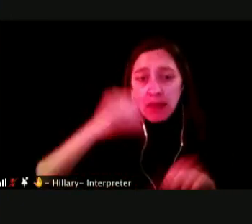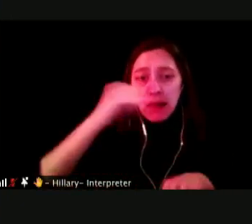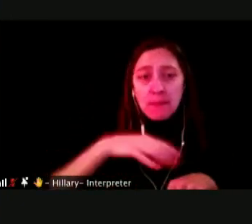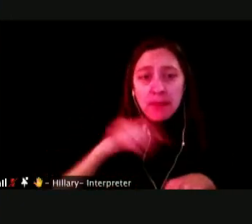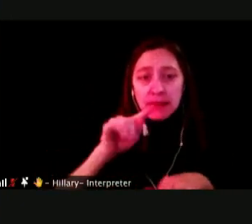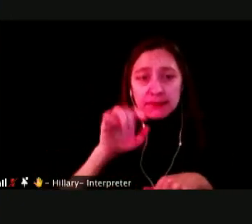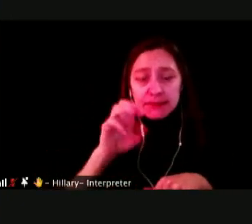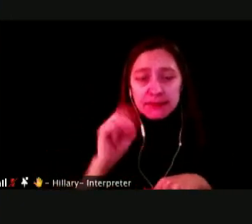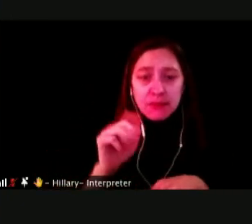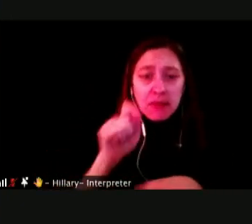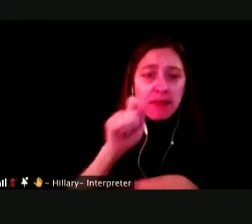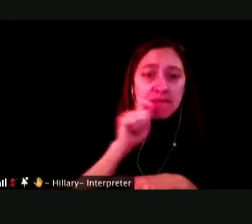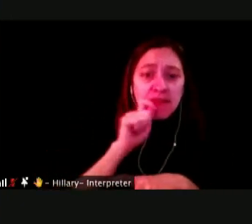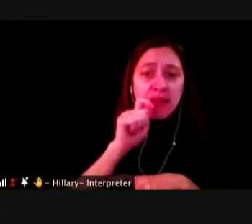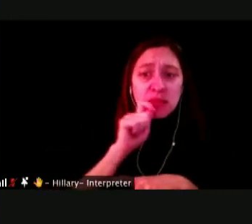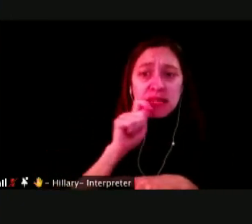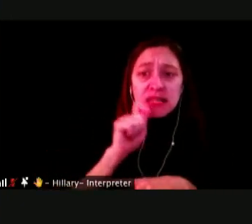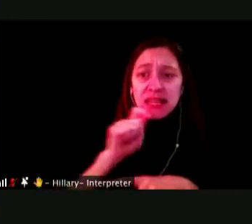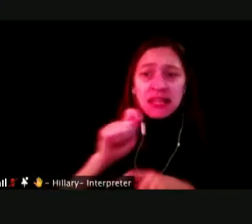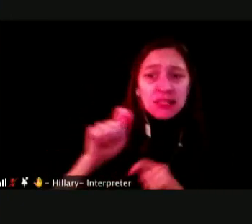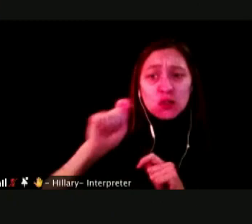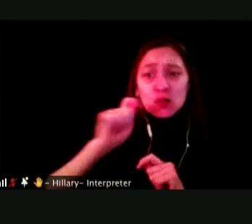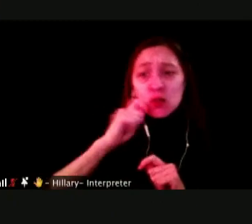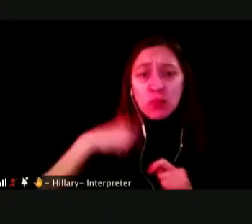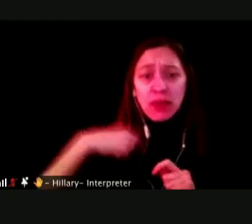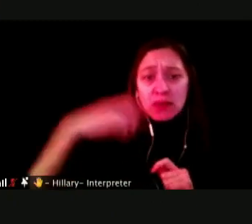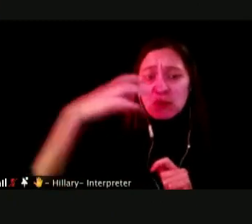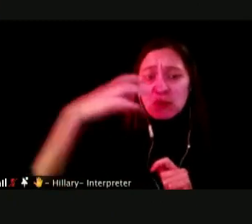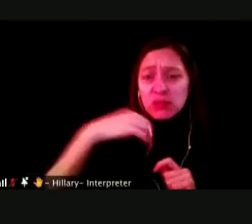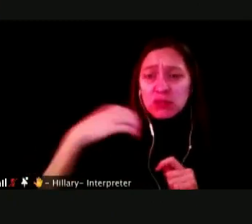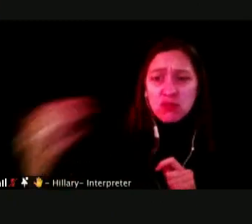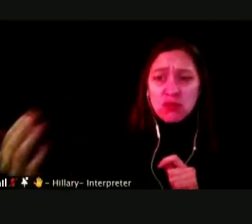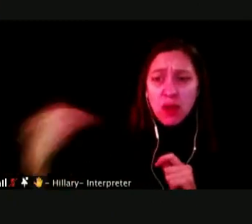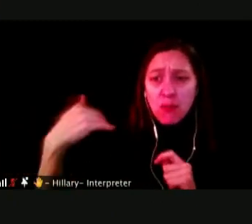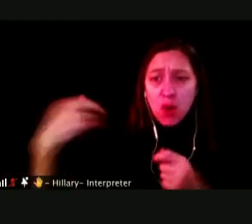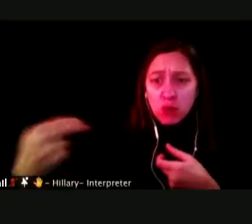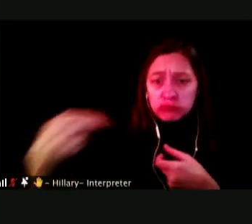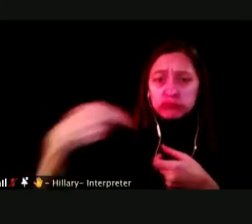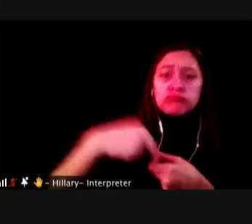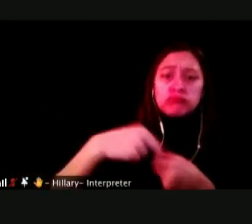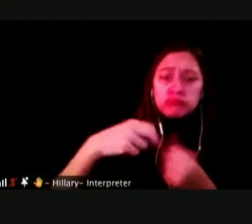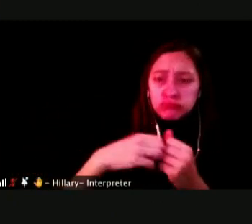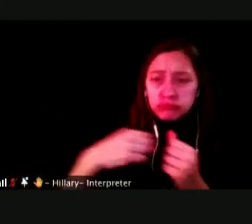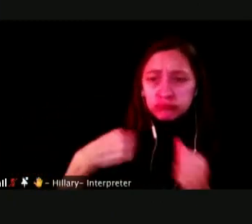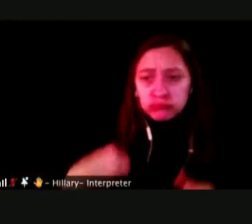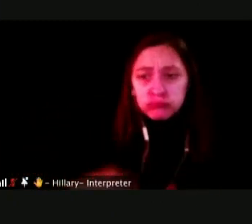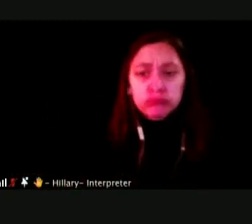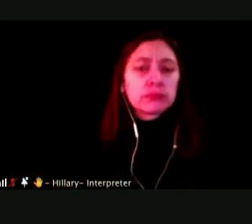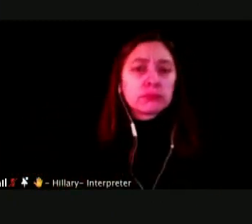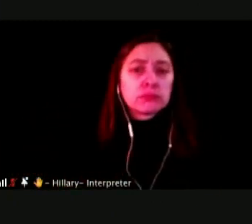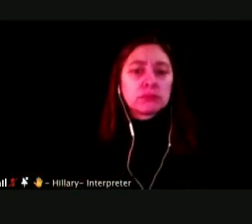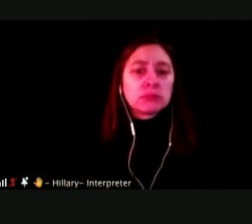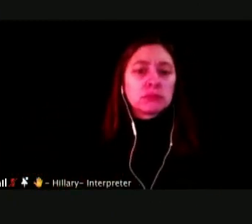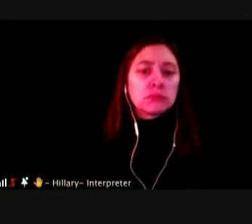AND DRUG SECOND FROM BRAIN DEVELOPMENT.